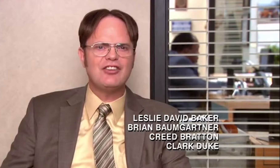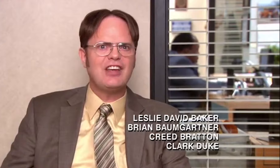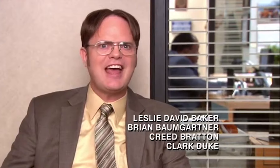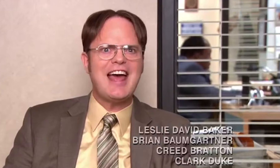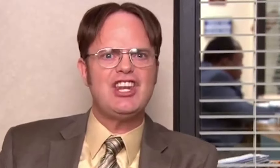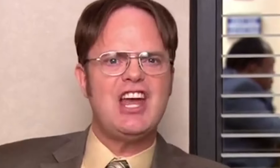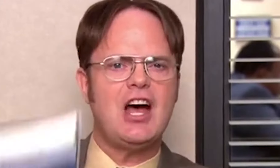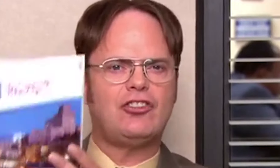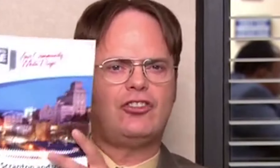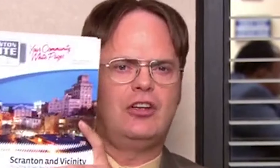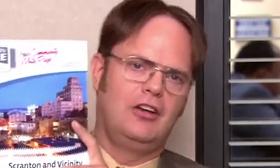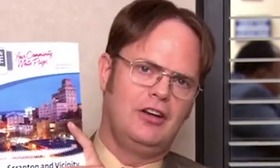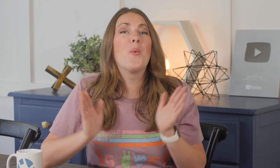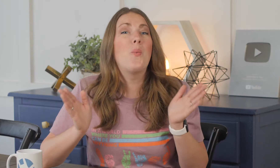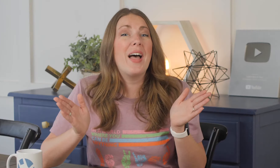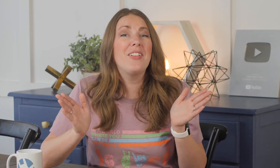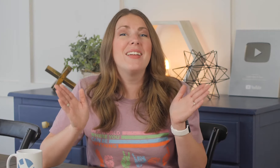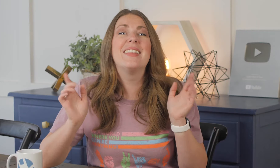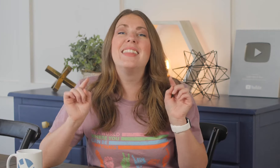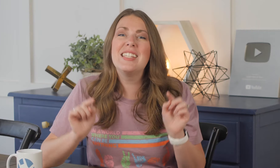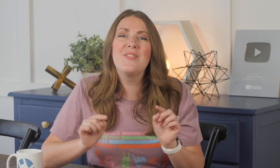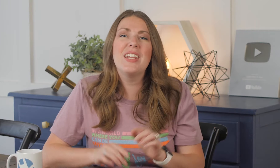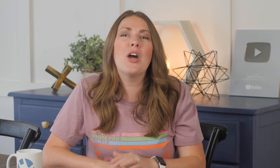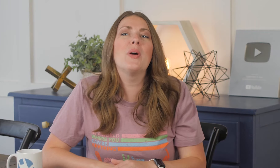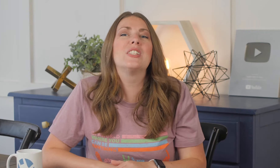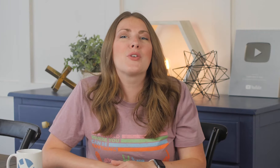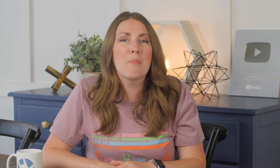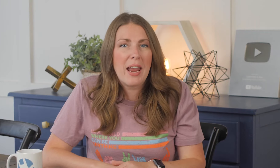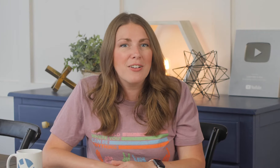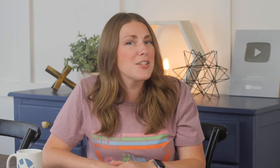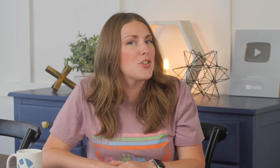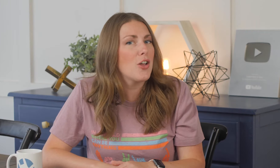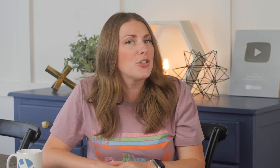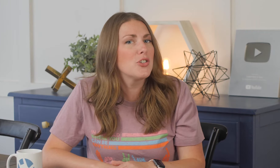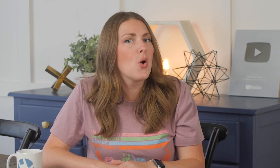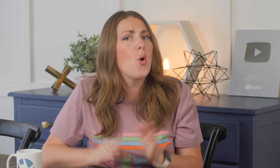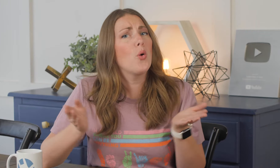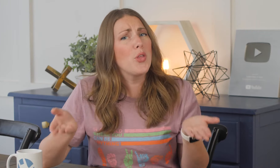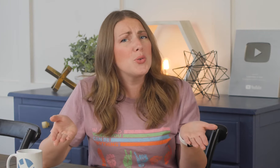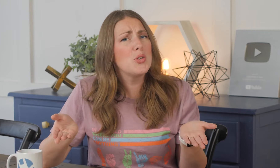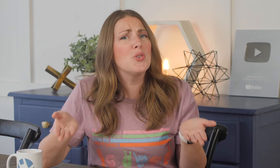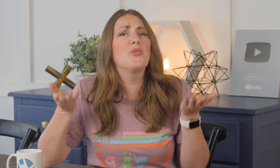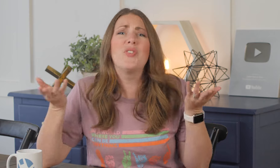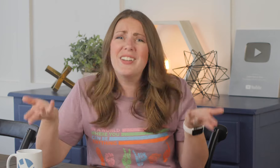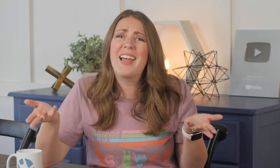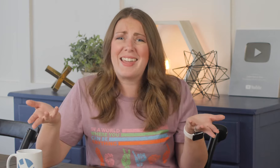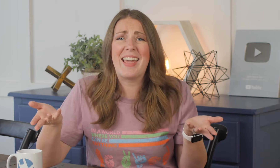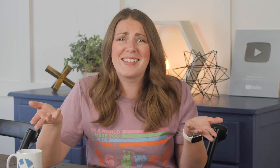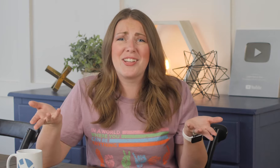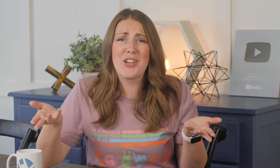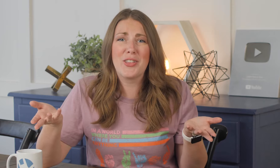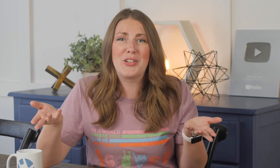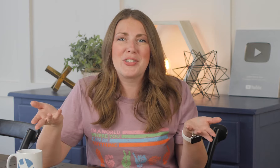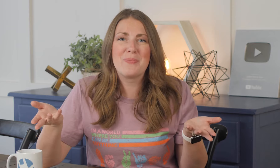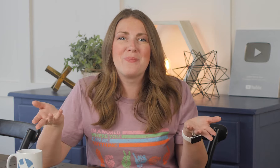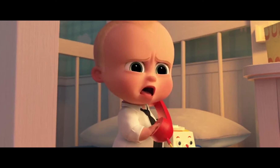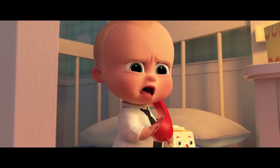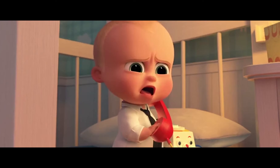yes, and yes. Well this video is for parents of toddlers or those who feel like ASL toddlers. Ah,